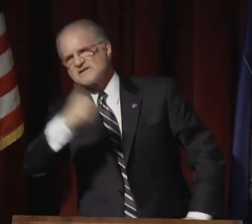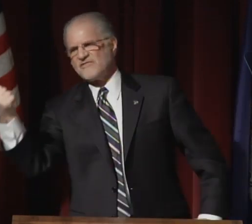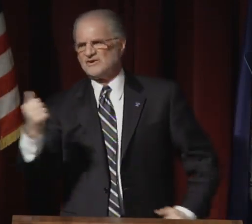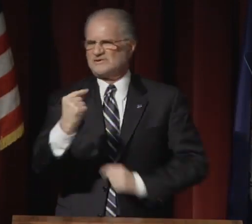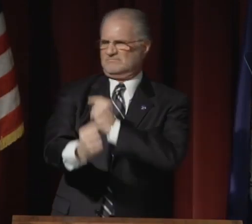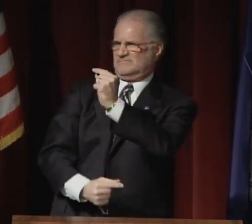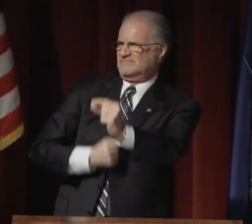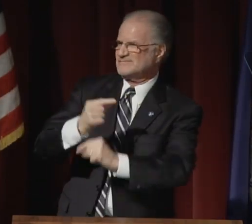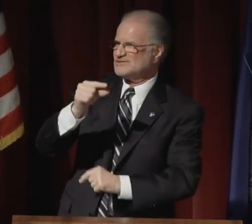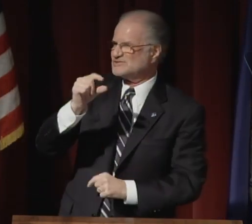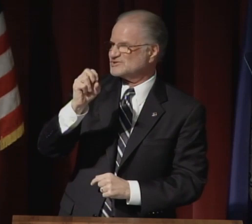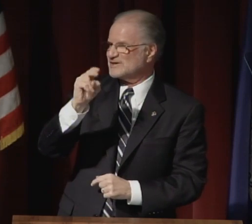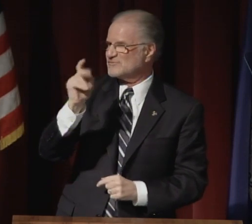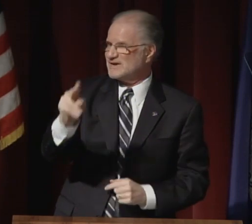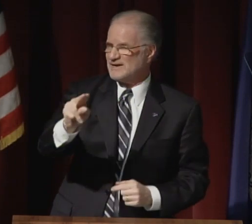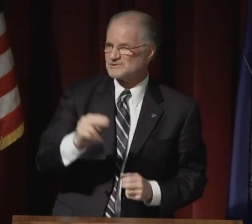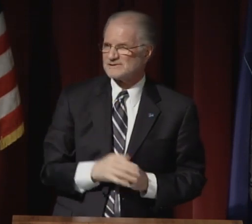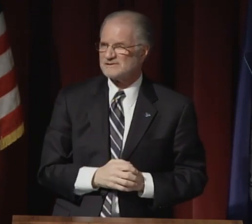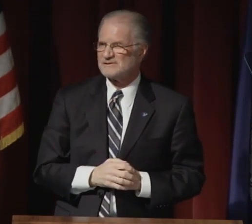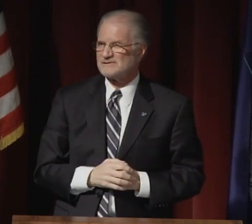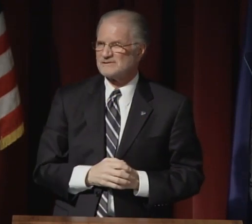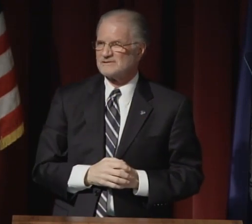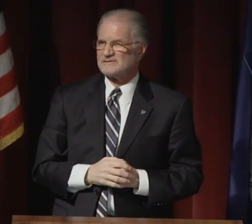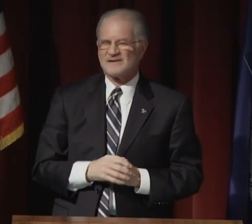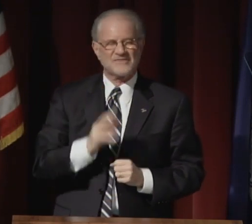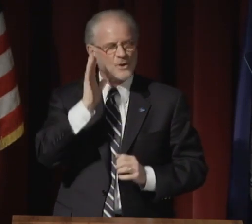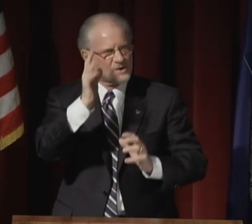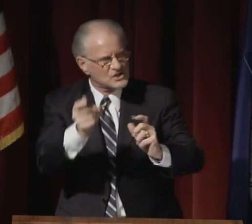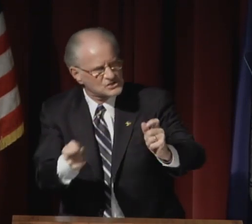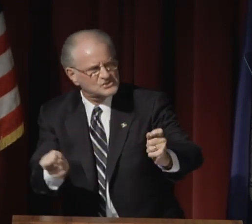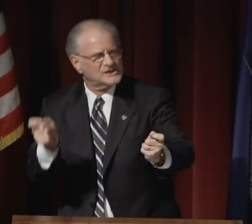They will prepare us for another generation.